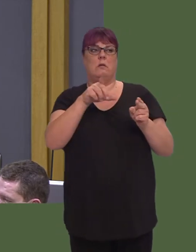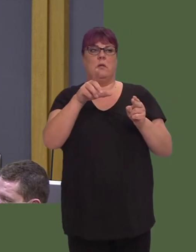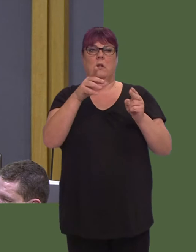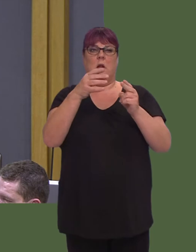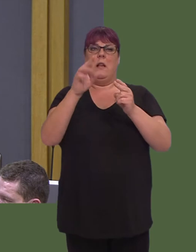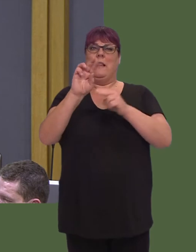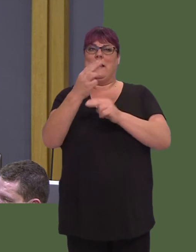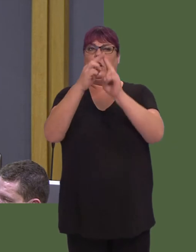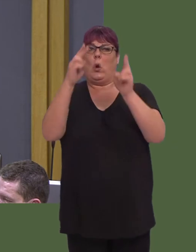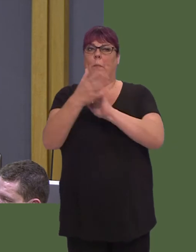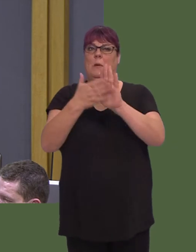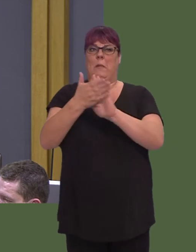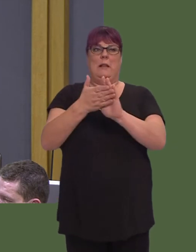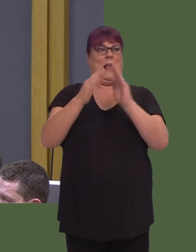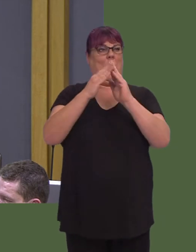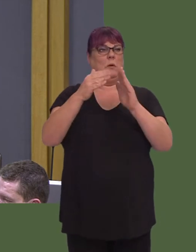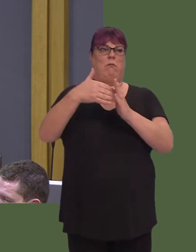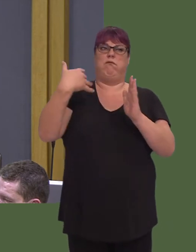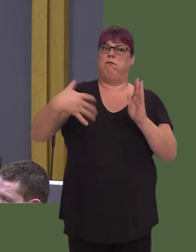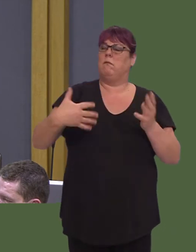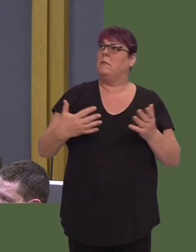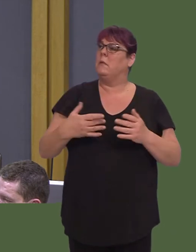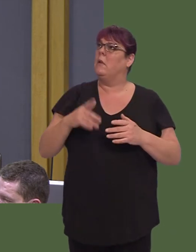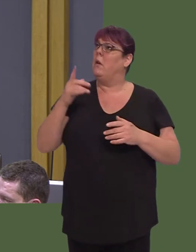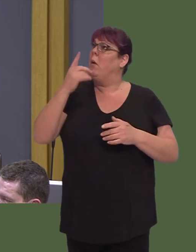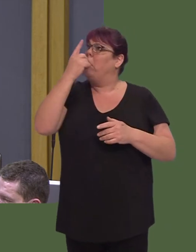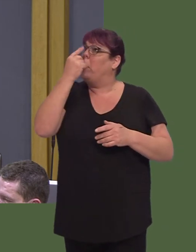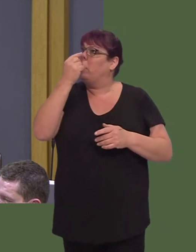gwneud hiín ofynnol i unrhyw annedd gael caniat‚d cynllunio cyn y gellid ei droiín